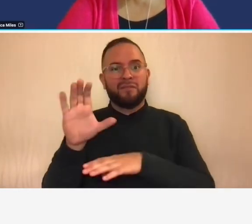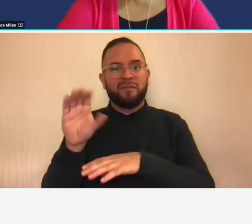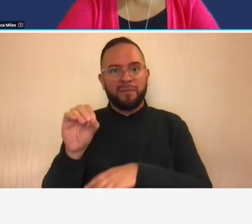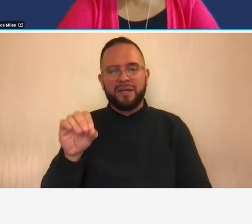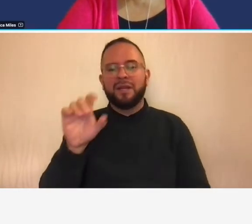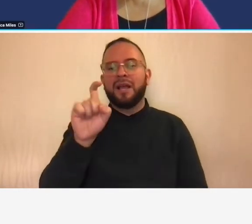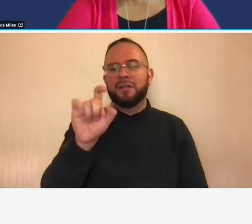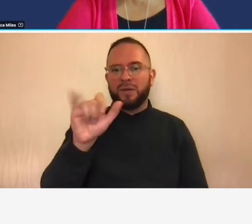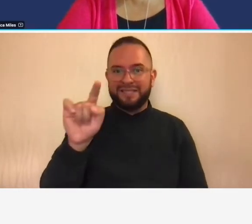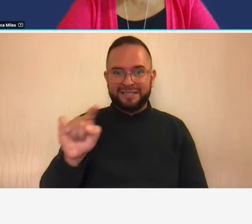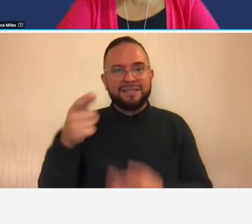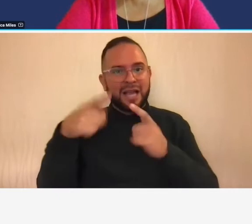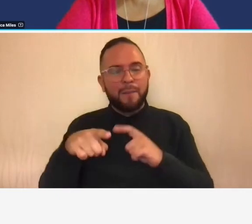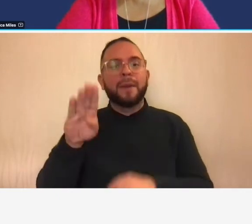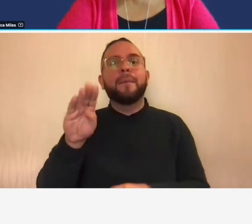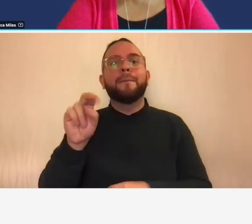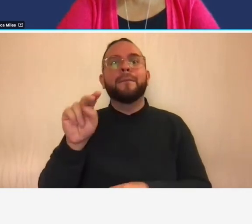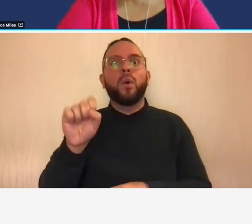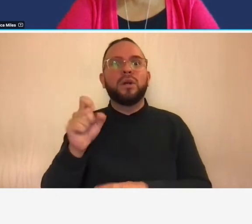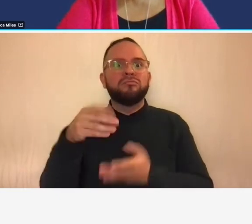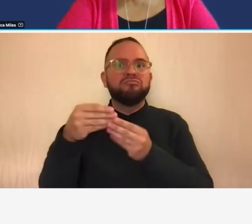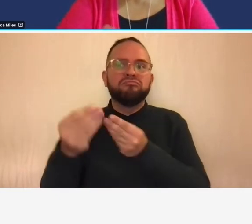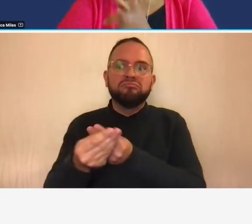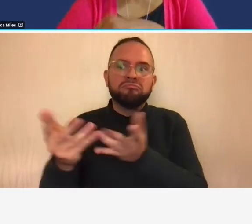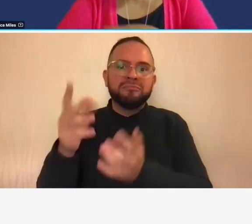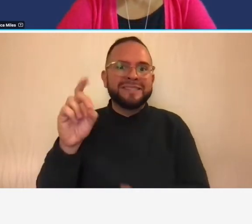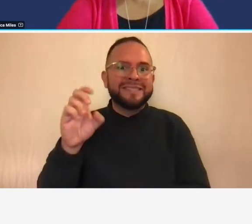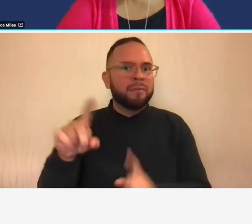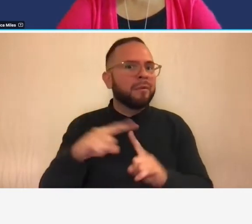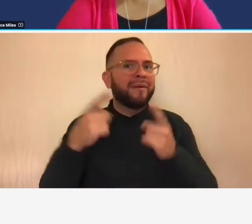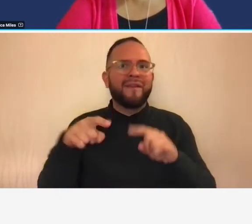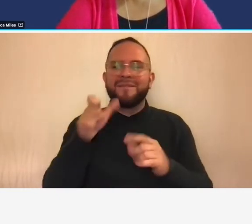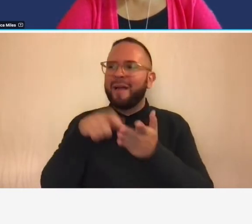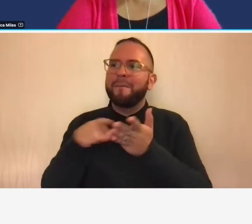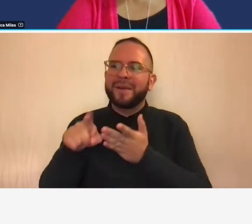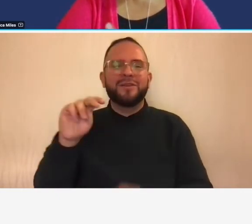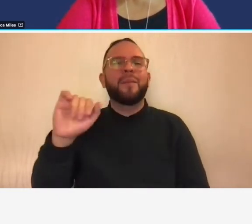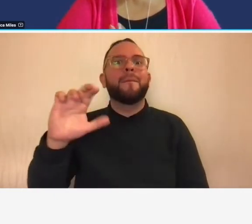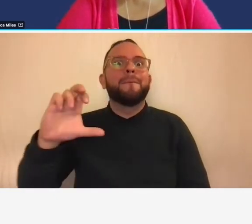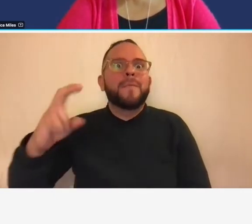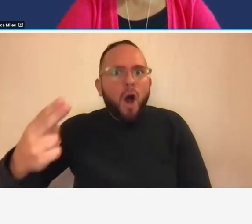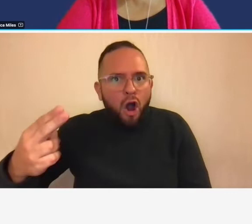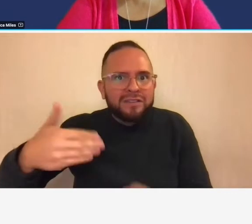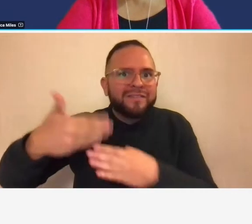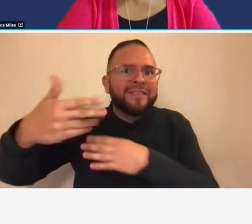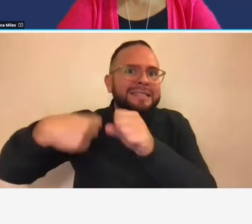in december and not paid till march of the next year um and but they were included in the december